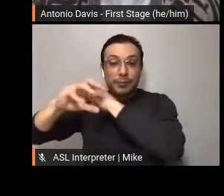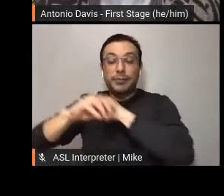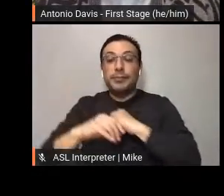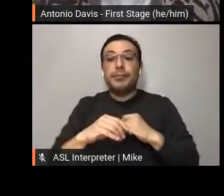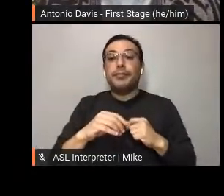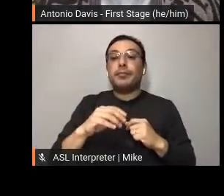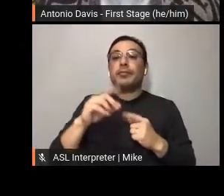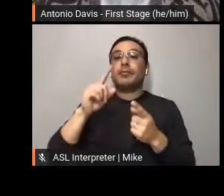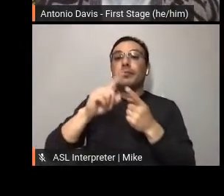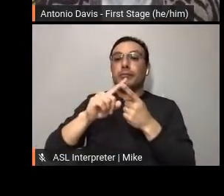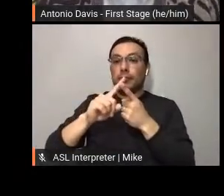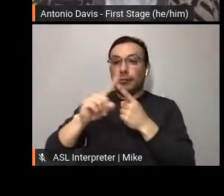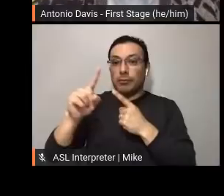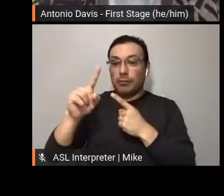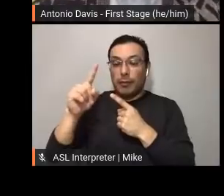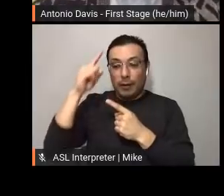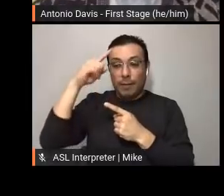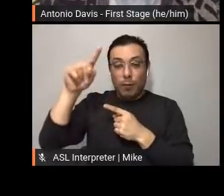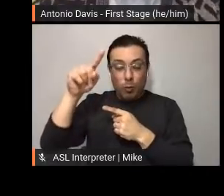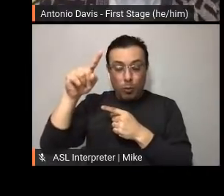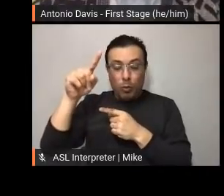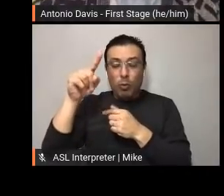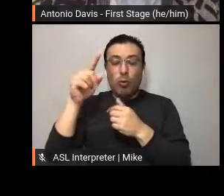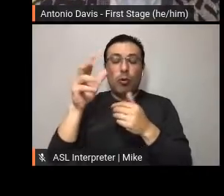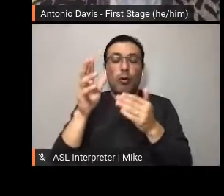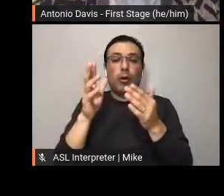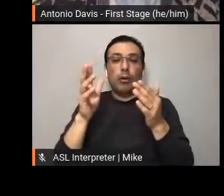departments, and was powered by student brand ambassadors, which